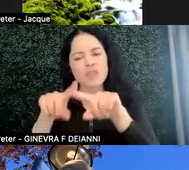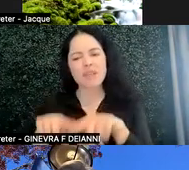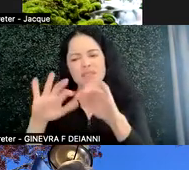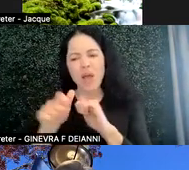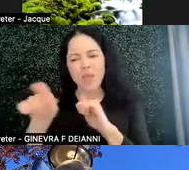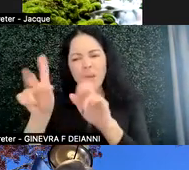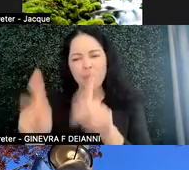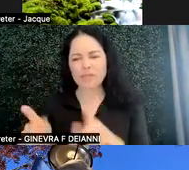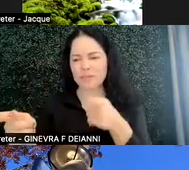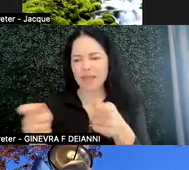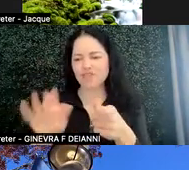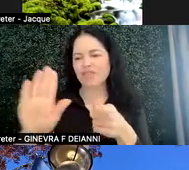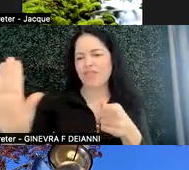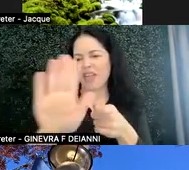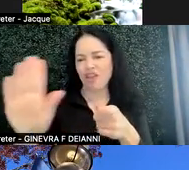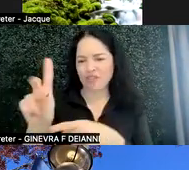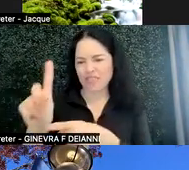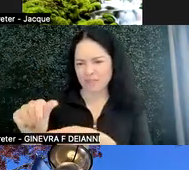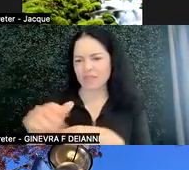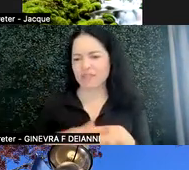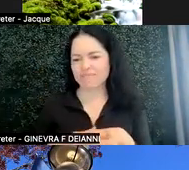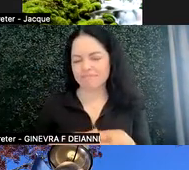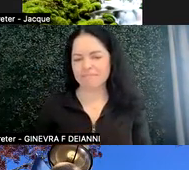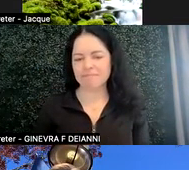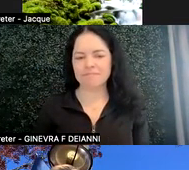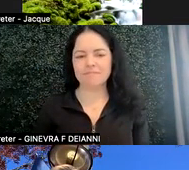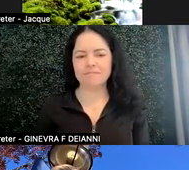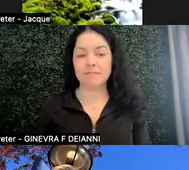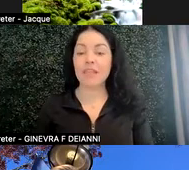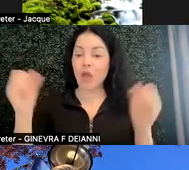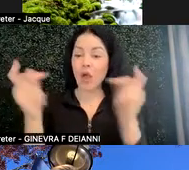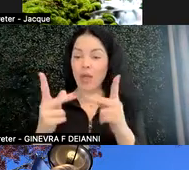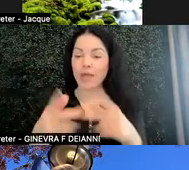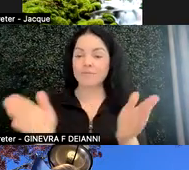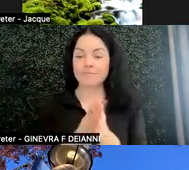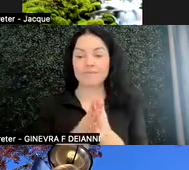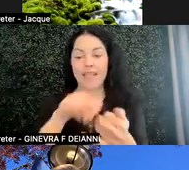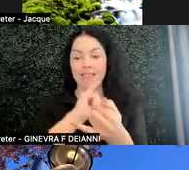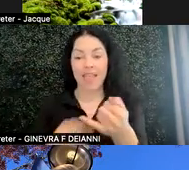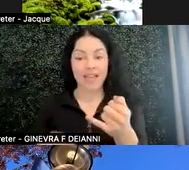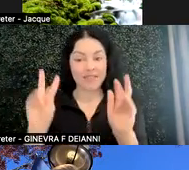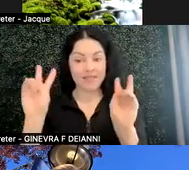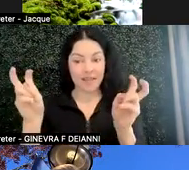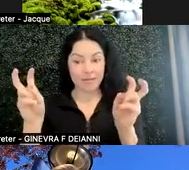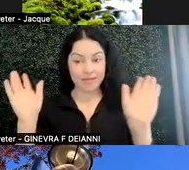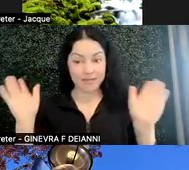manages their disability. OK. So then the last thing we want to talk about.